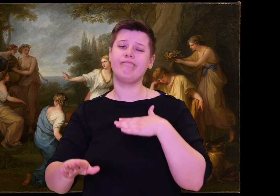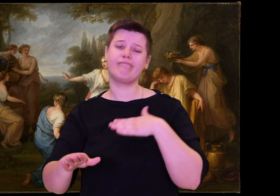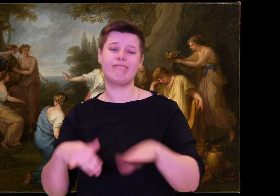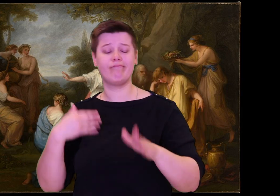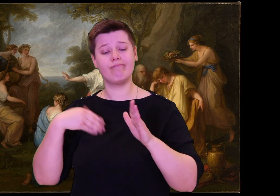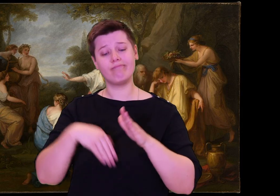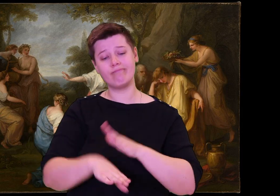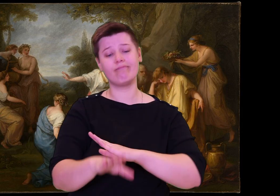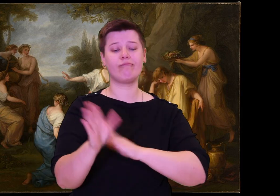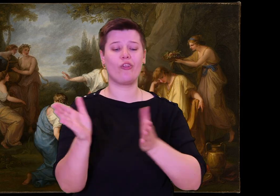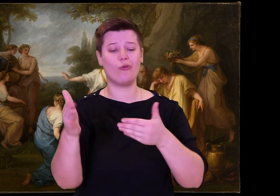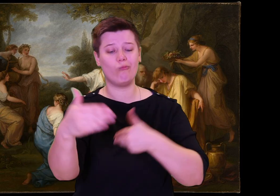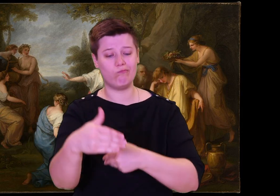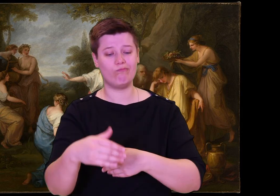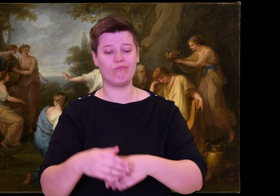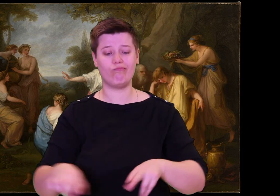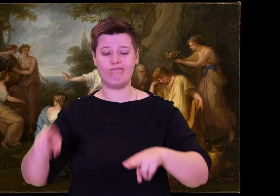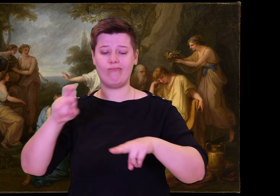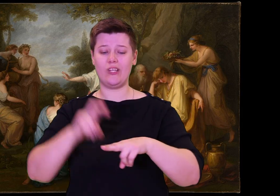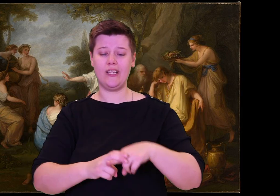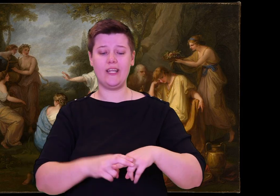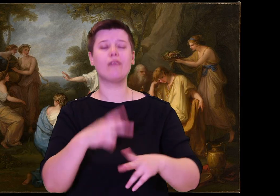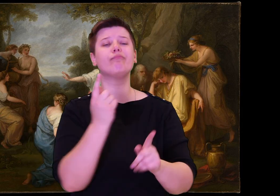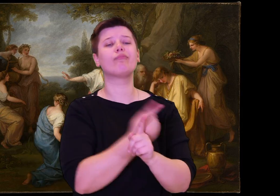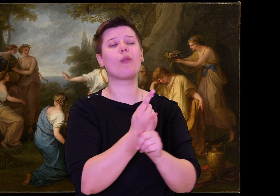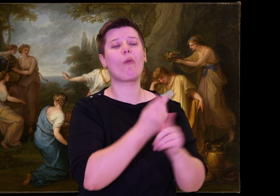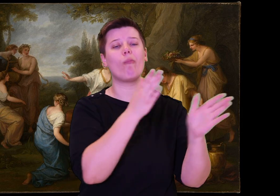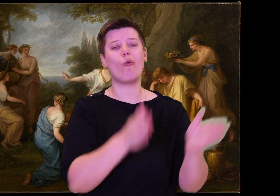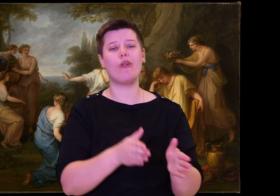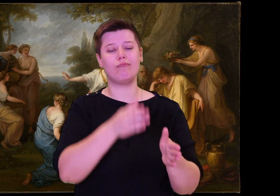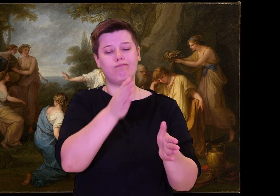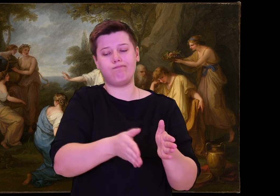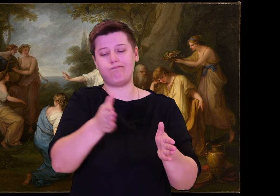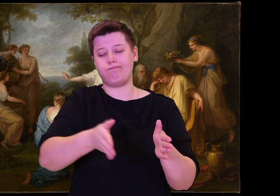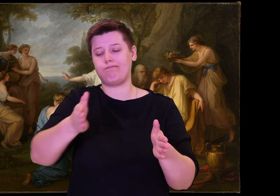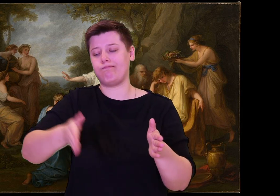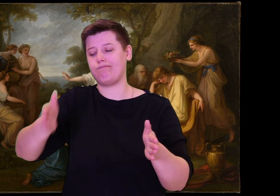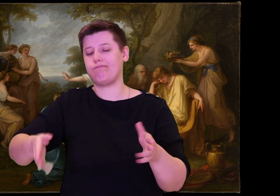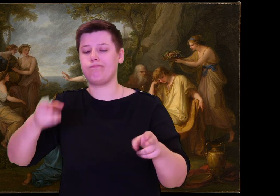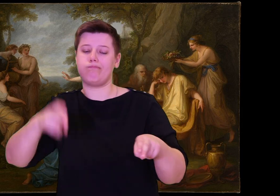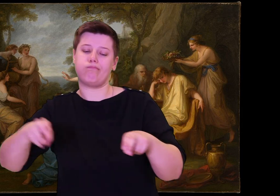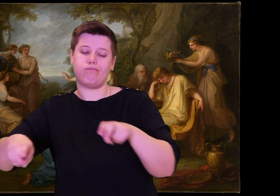Once they were satisfied with food and drink, they set their mind to other